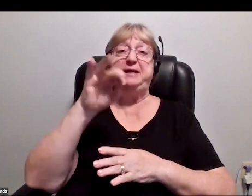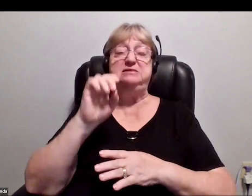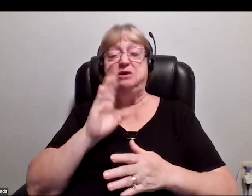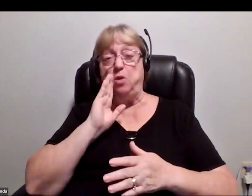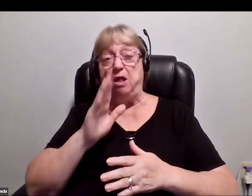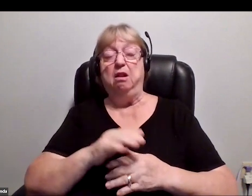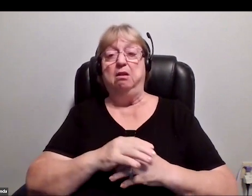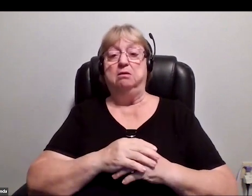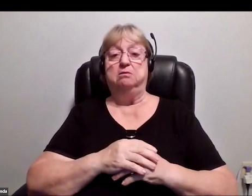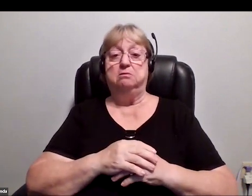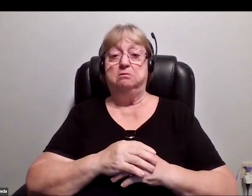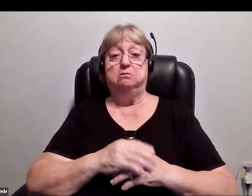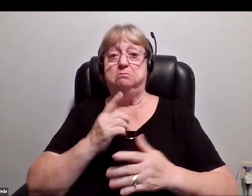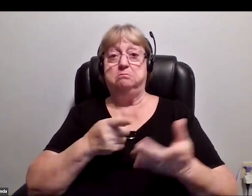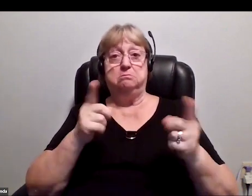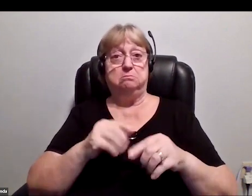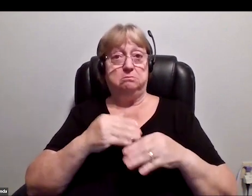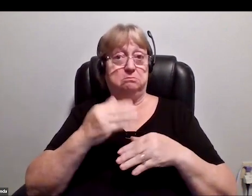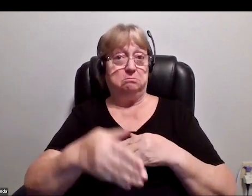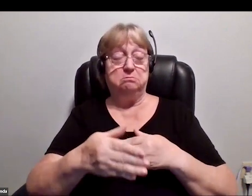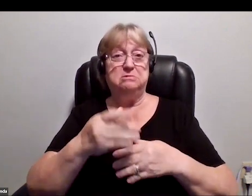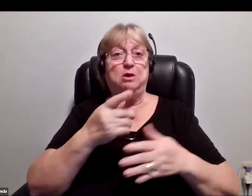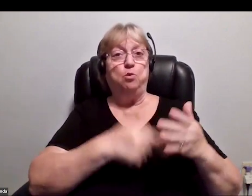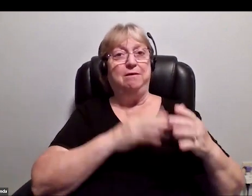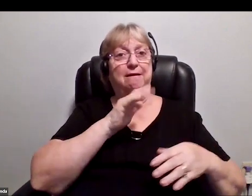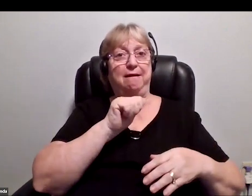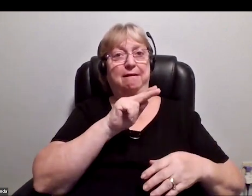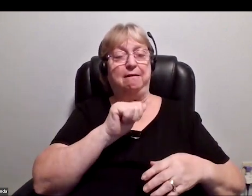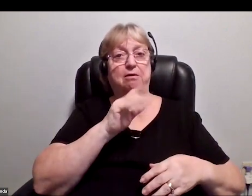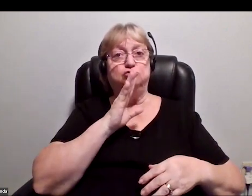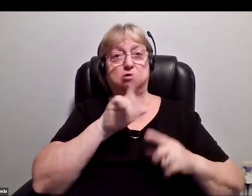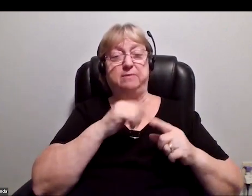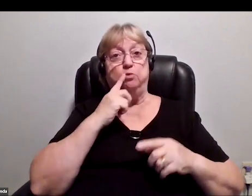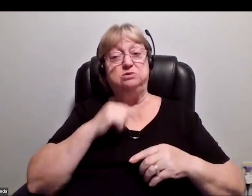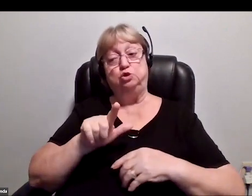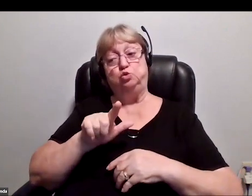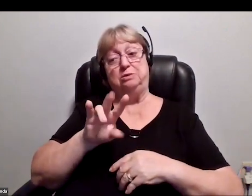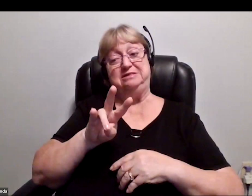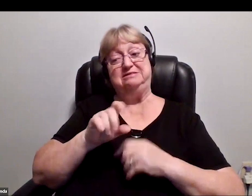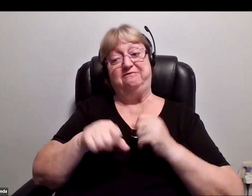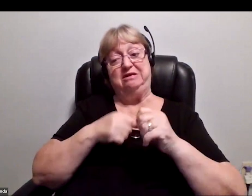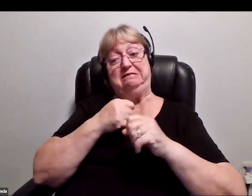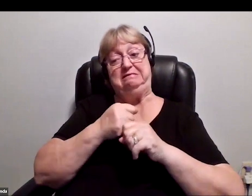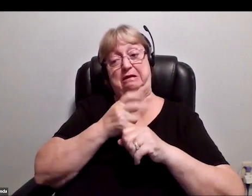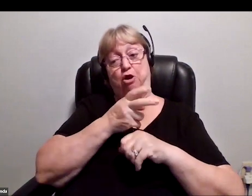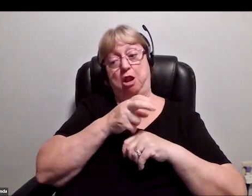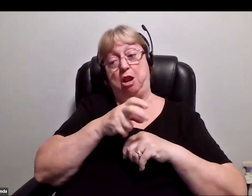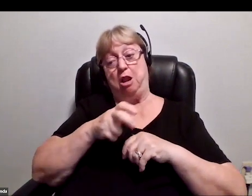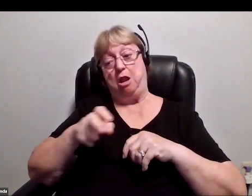Really, what happened next and some of the things Anna talked about was a 27-year journey for me to finally realize that dream and fly to space